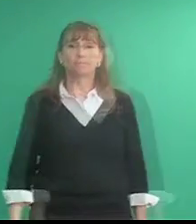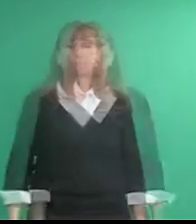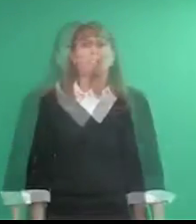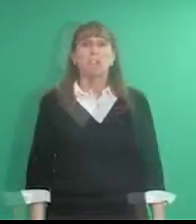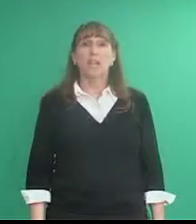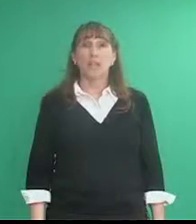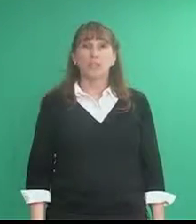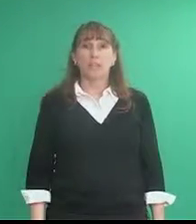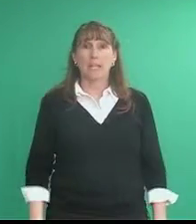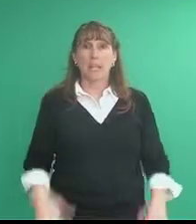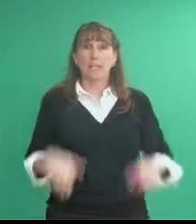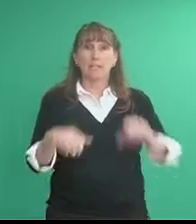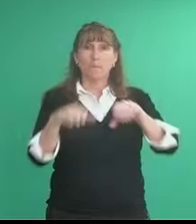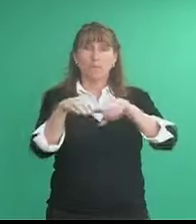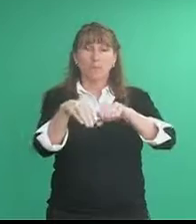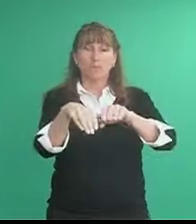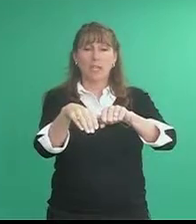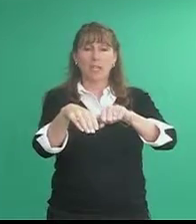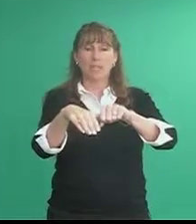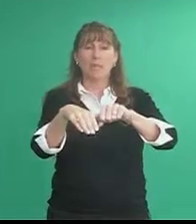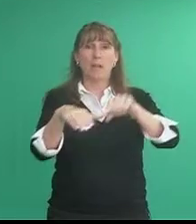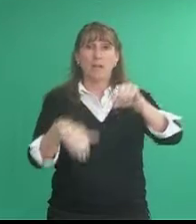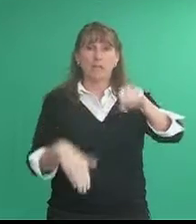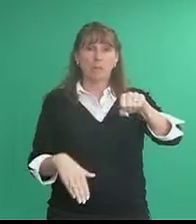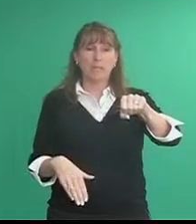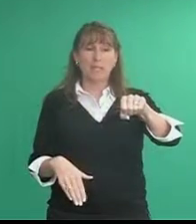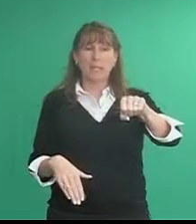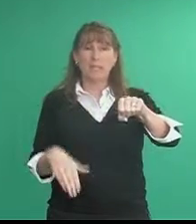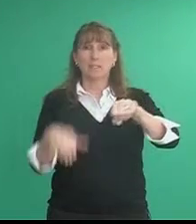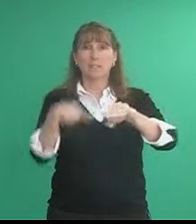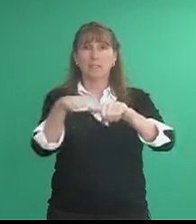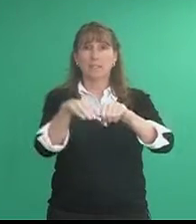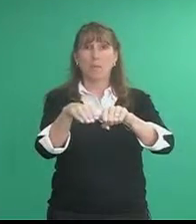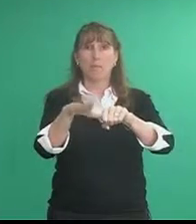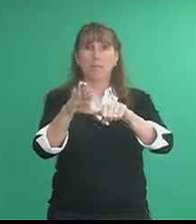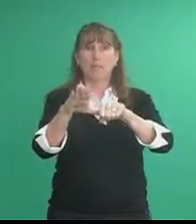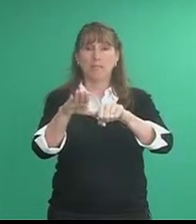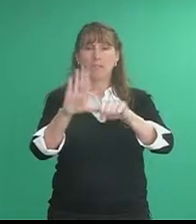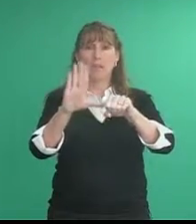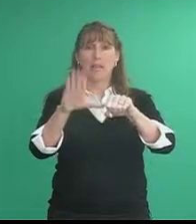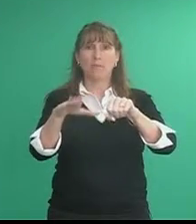not good at you take your [um] base hand dominant hand in the five